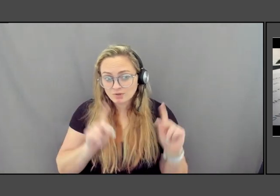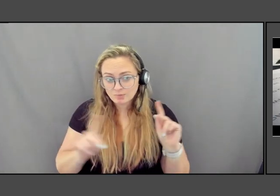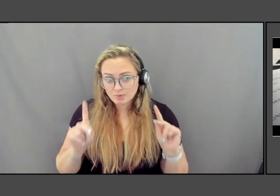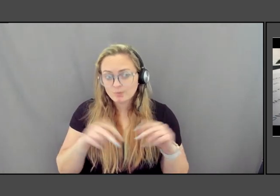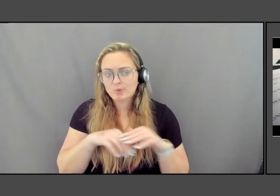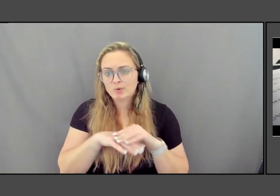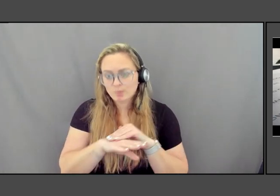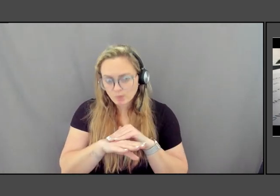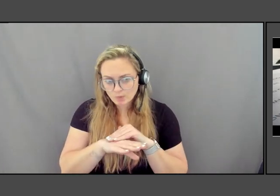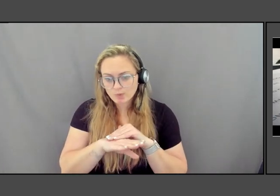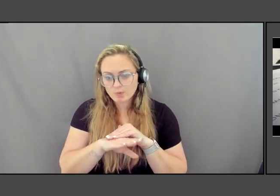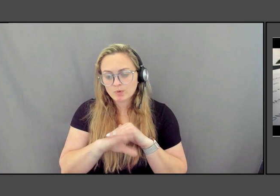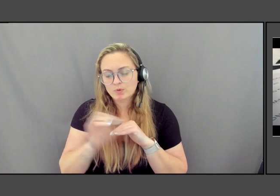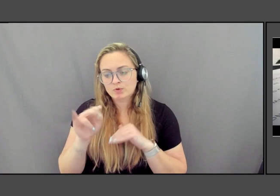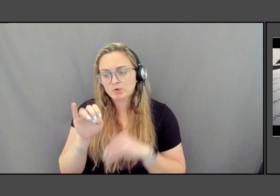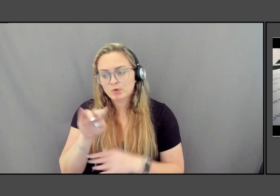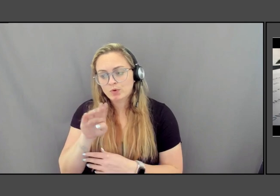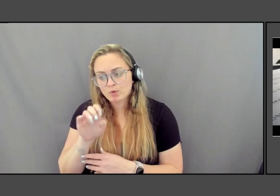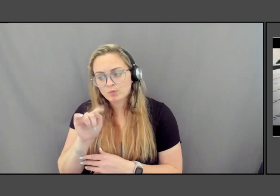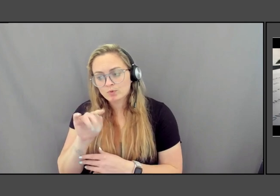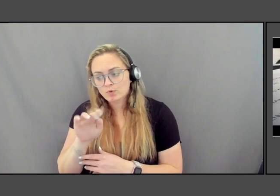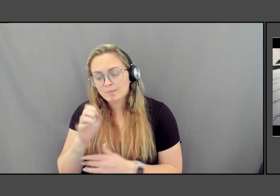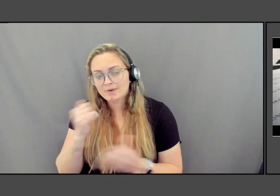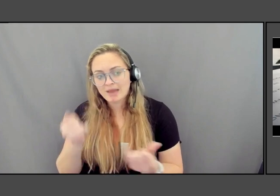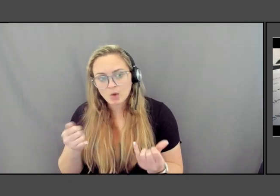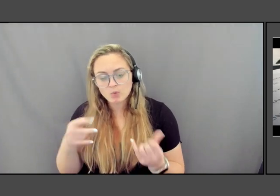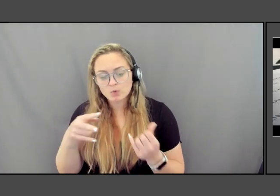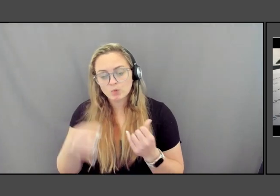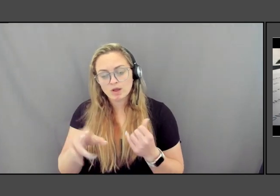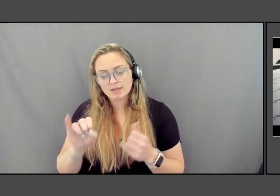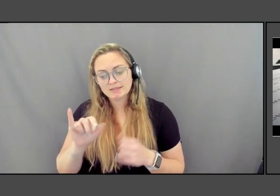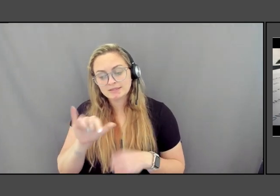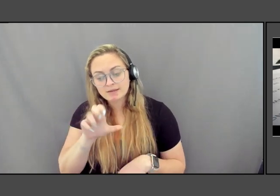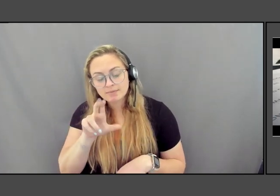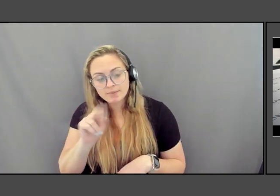So as you now cut your salmon, you get to read about the creation